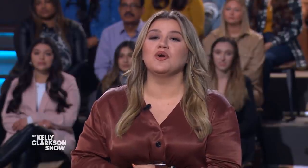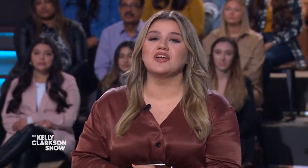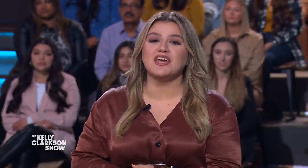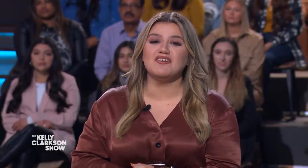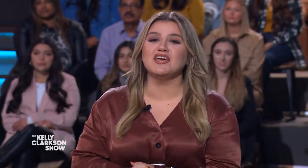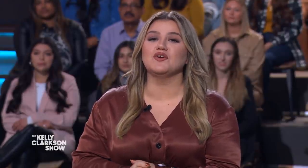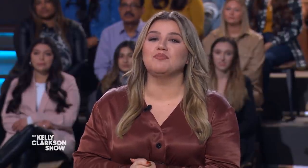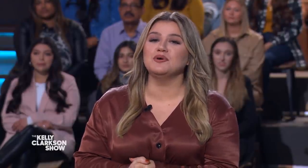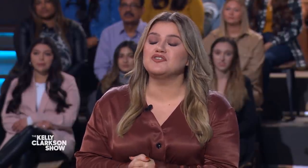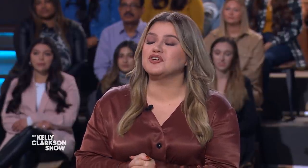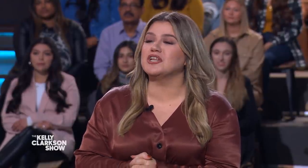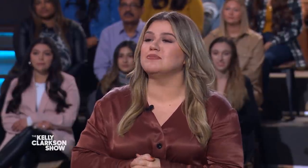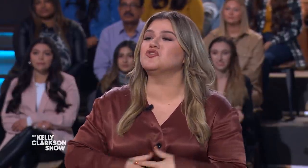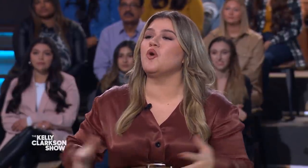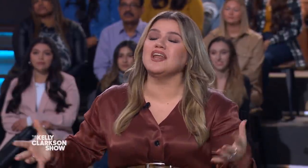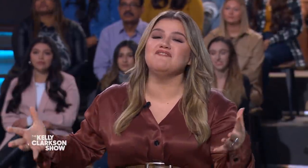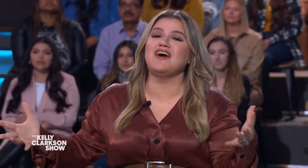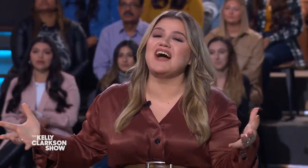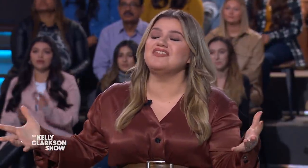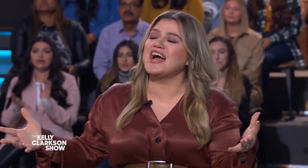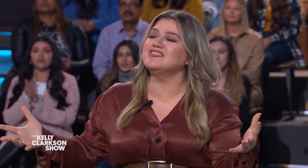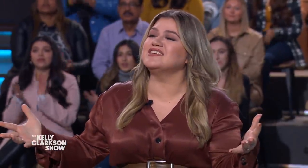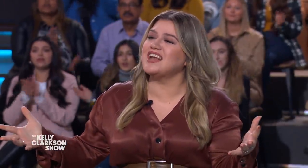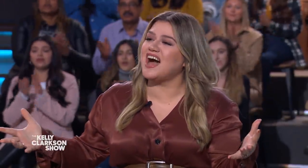we're giving your booster club $25,000.